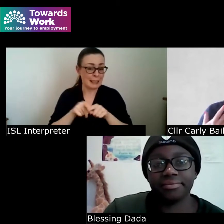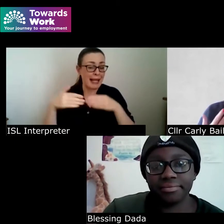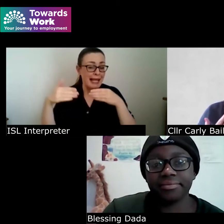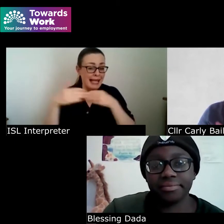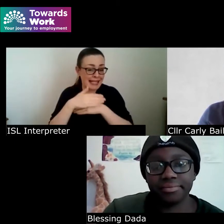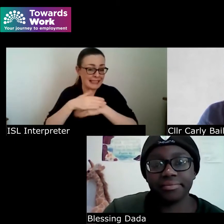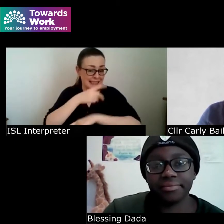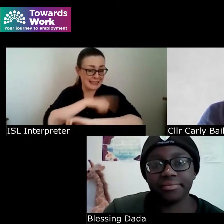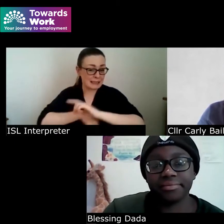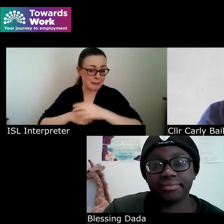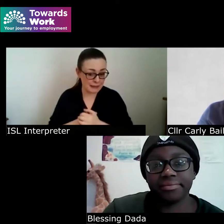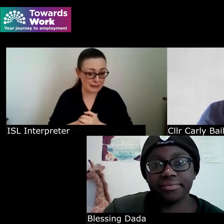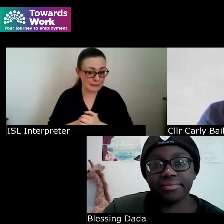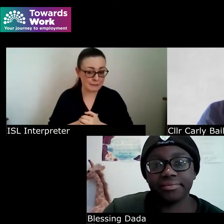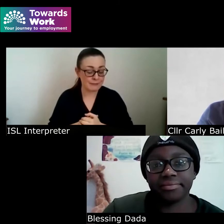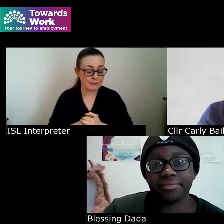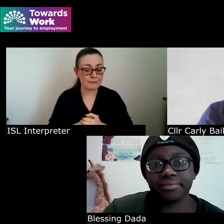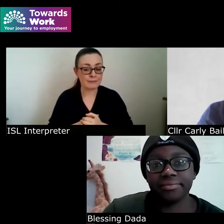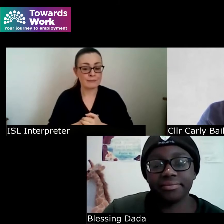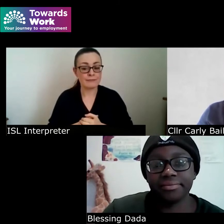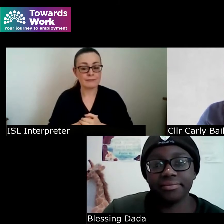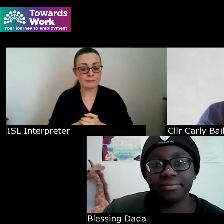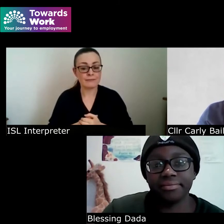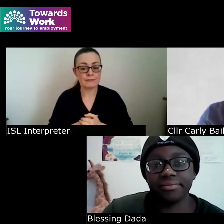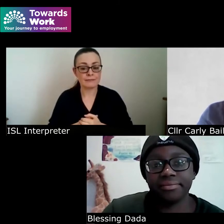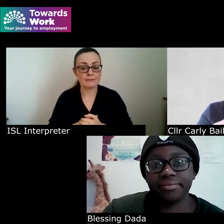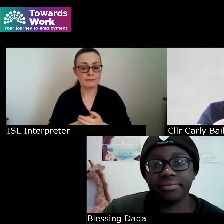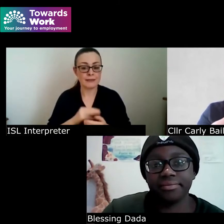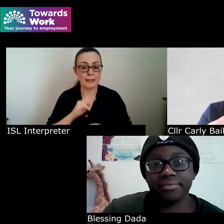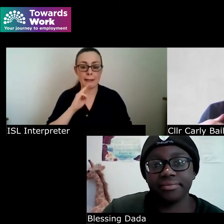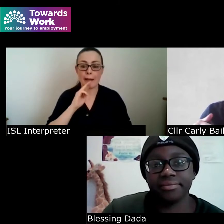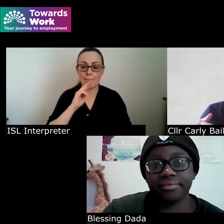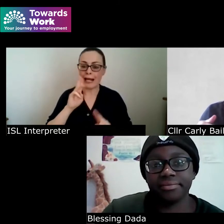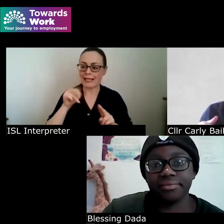of a better way of putting it and certainly means that i can sort of move through life sometimes